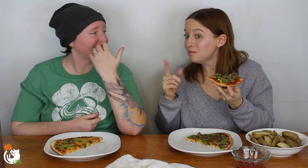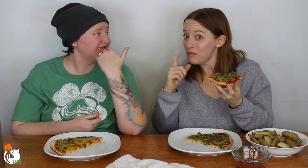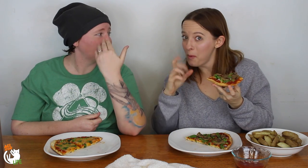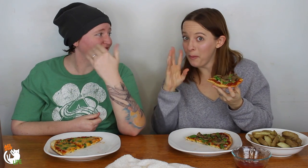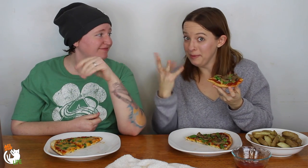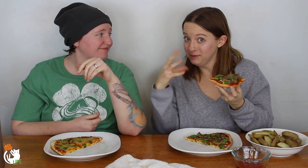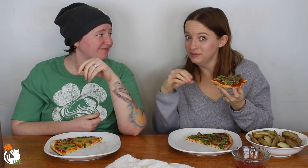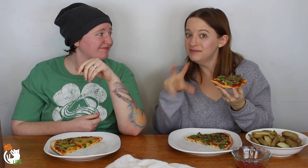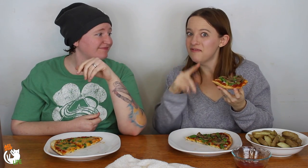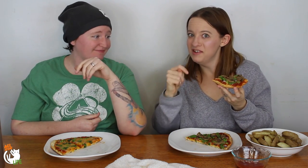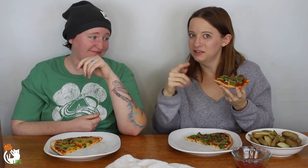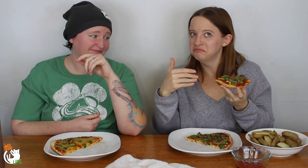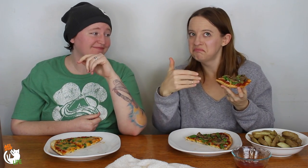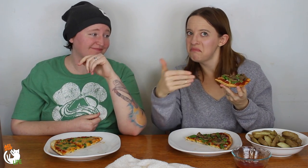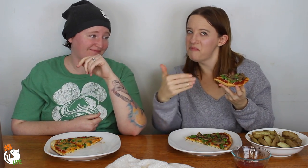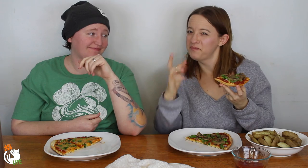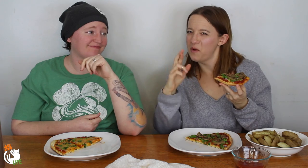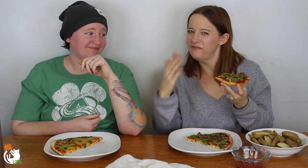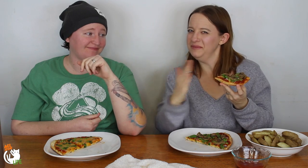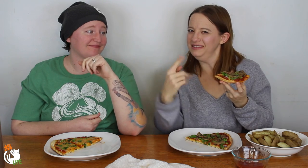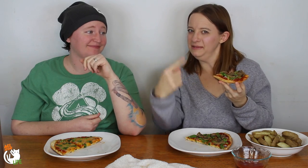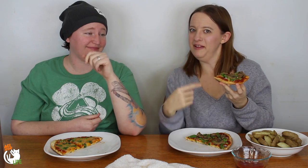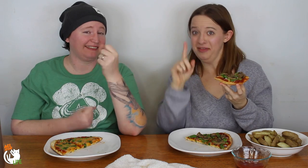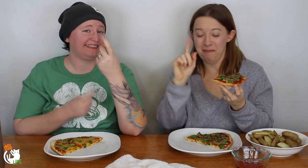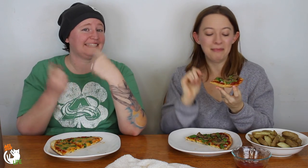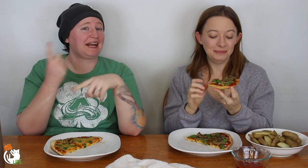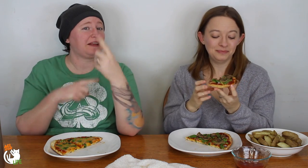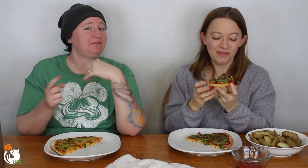Who is going to be involved in a video coming up hopefully within the next month.